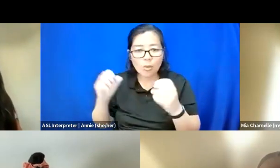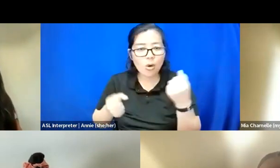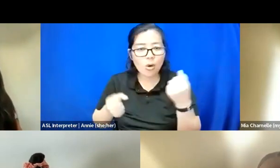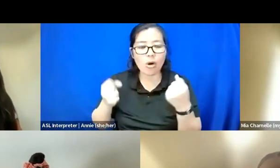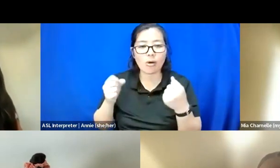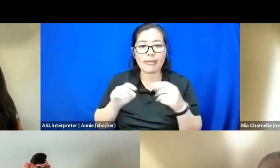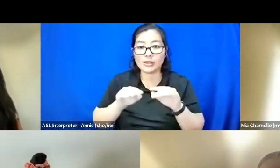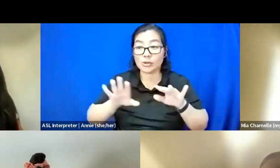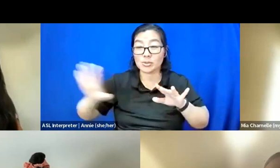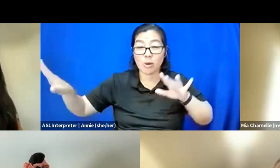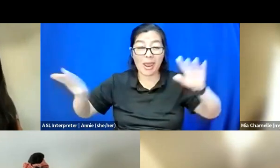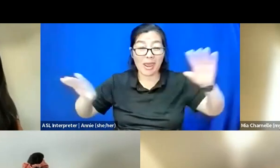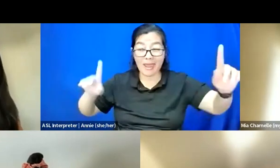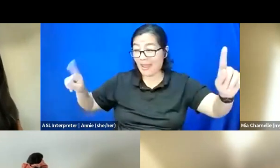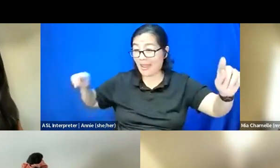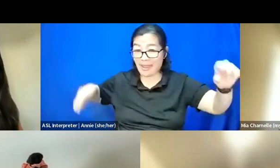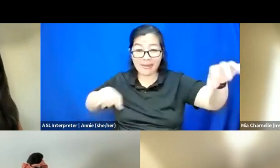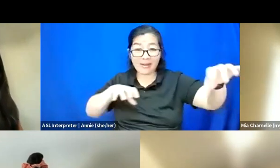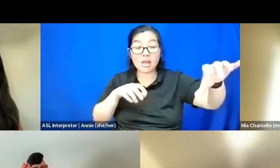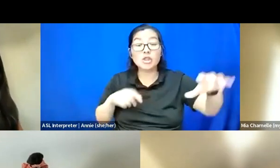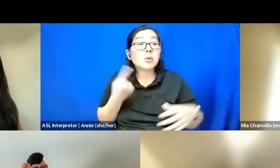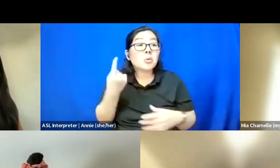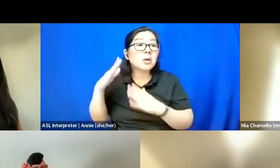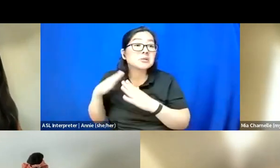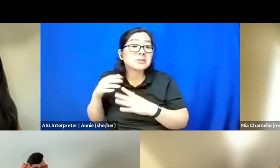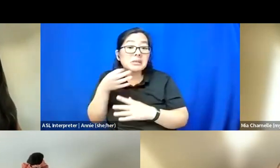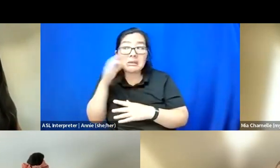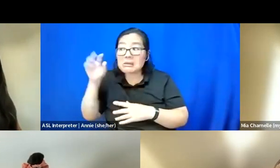You could easily be one city over and it's a two-hour, you know, commute.